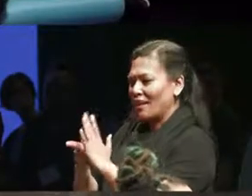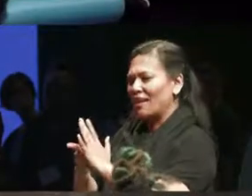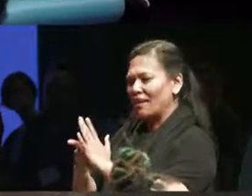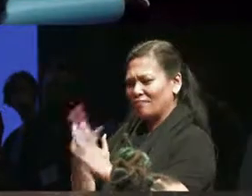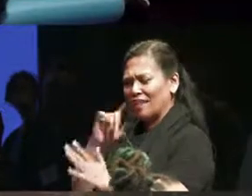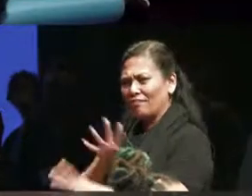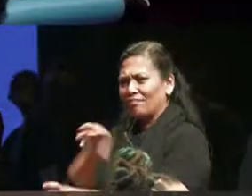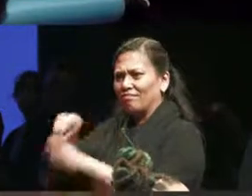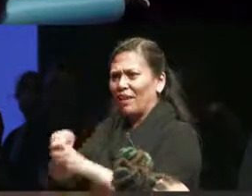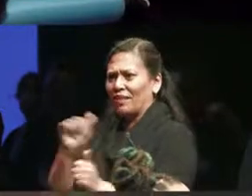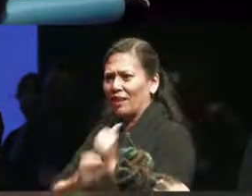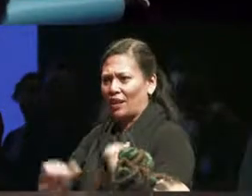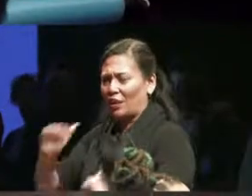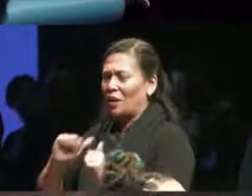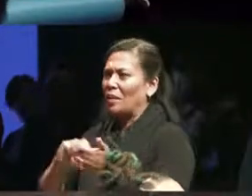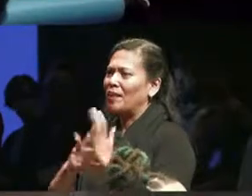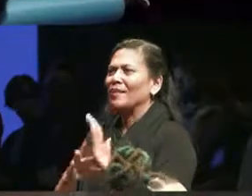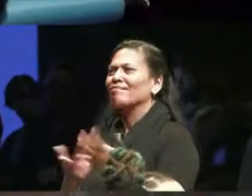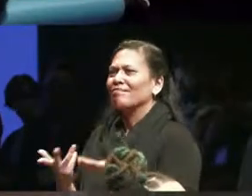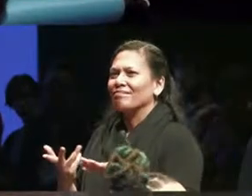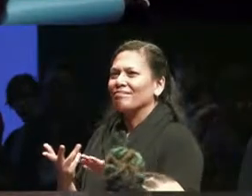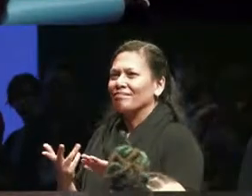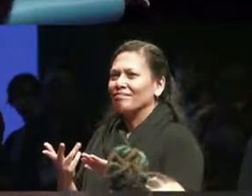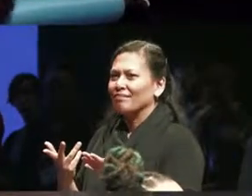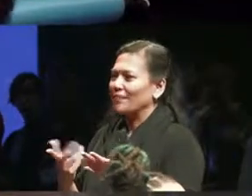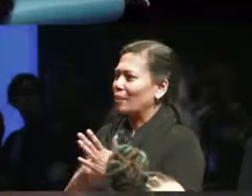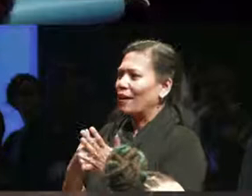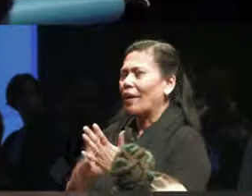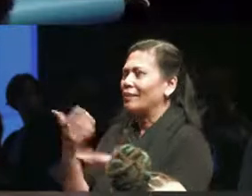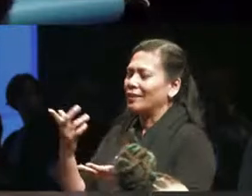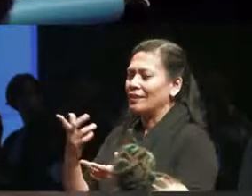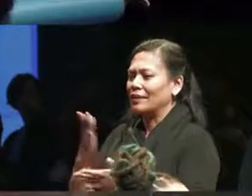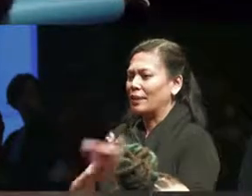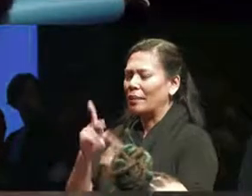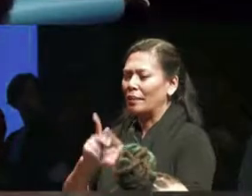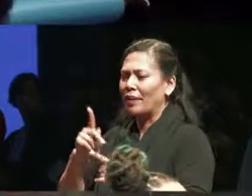not on display for what, some imagined, normal